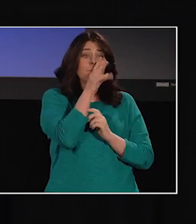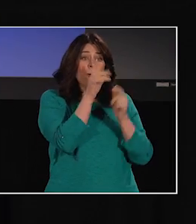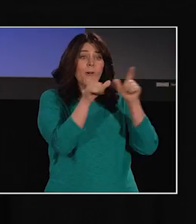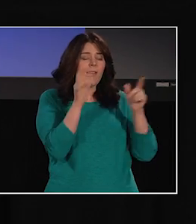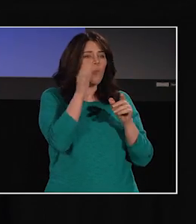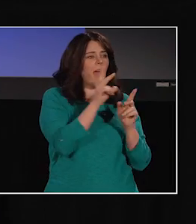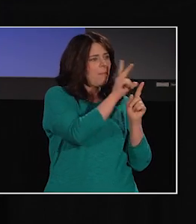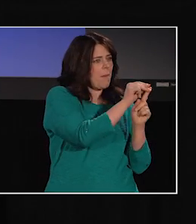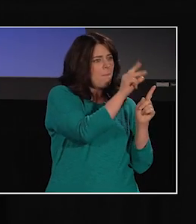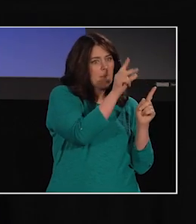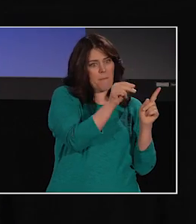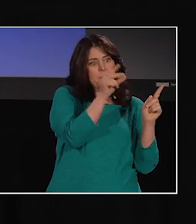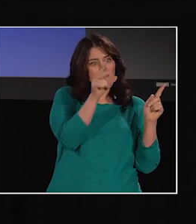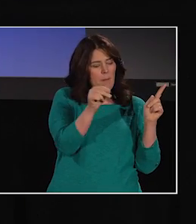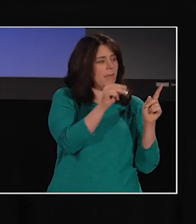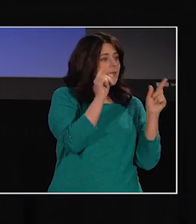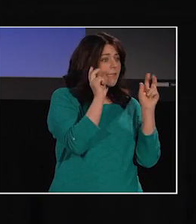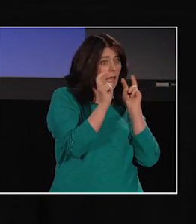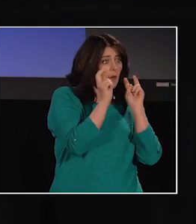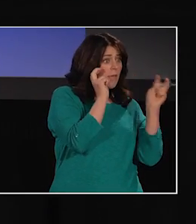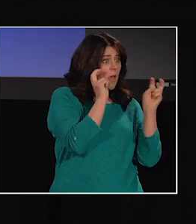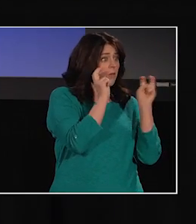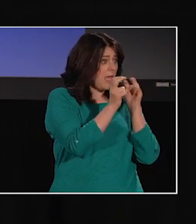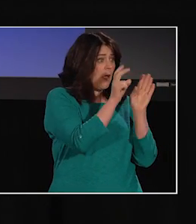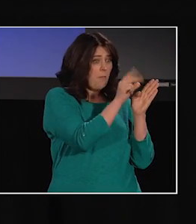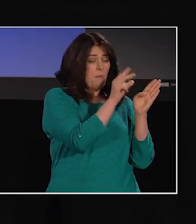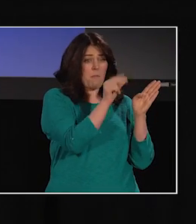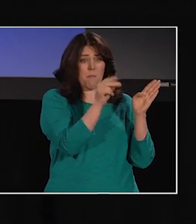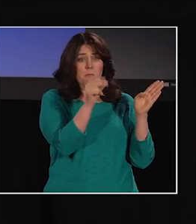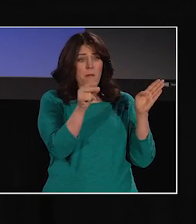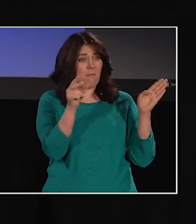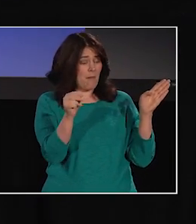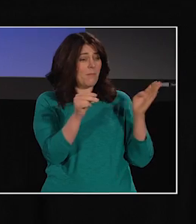with one sound following another in order to accommodate this kind of processing.